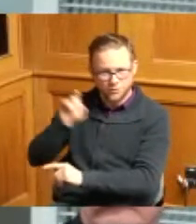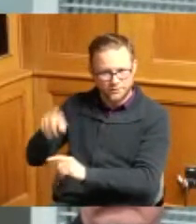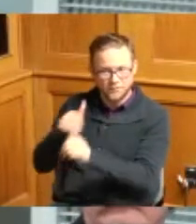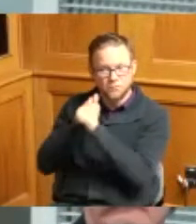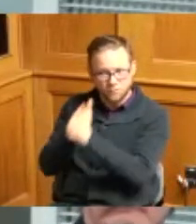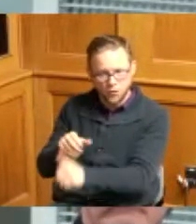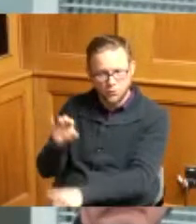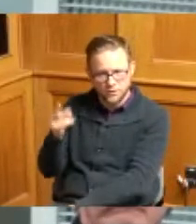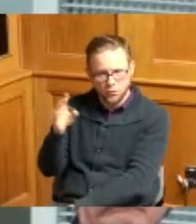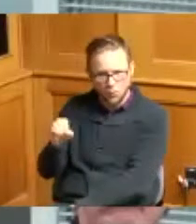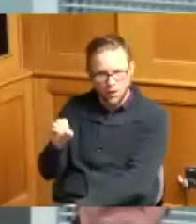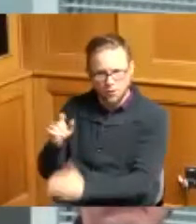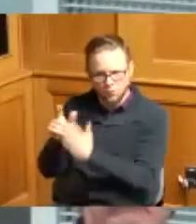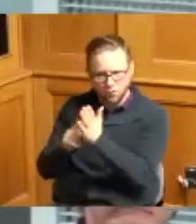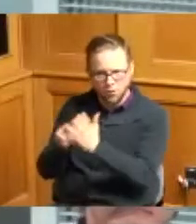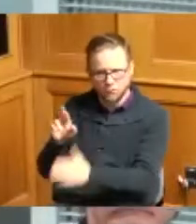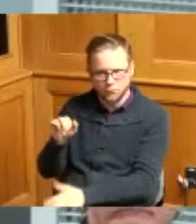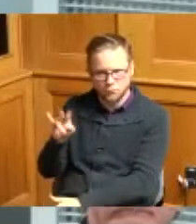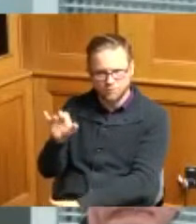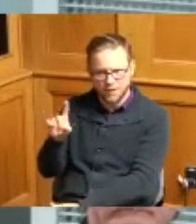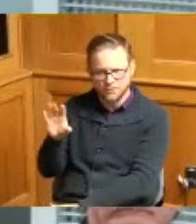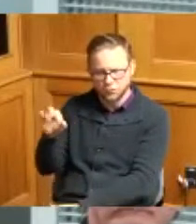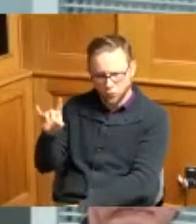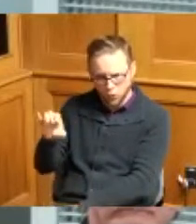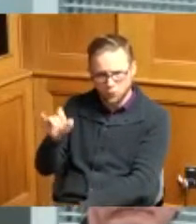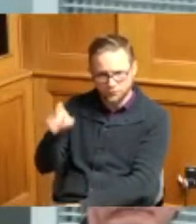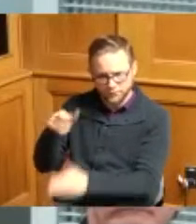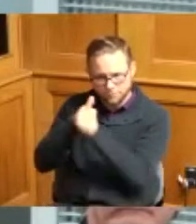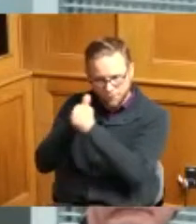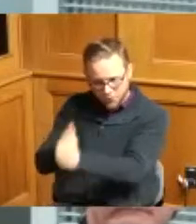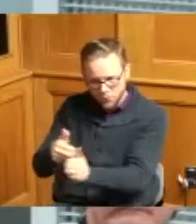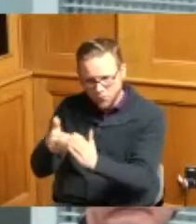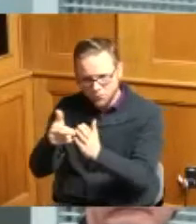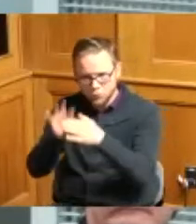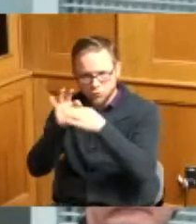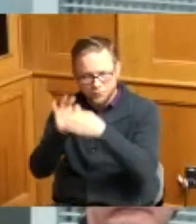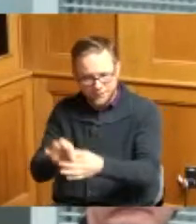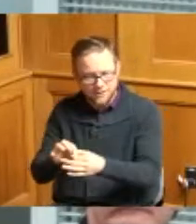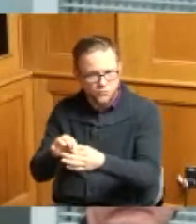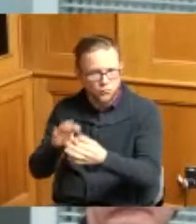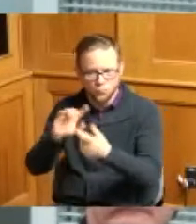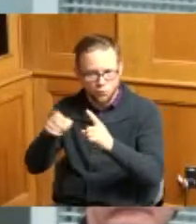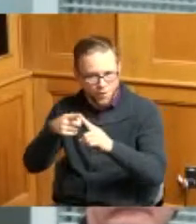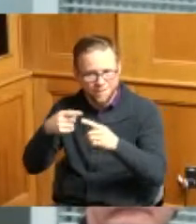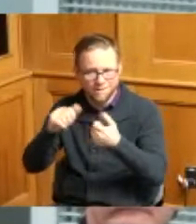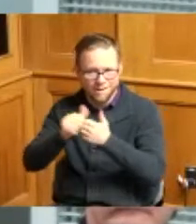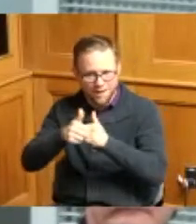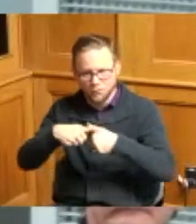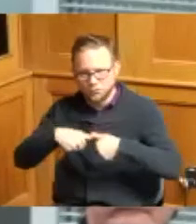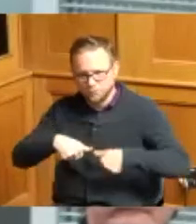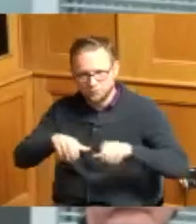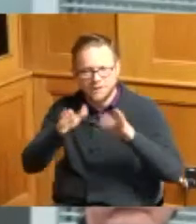vacation of streets and give us the residents and property owners the opportunity to speak to our